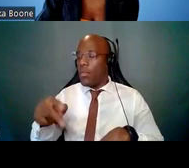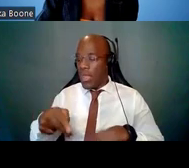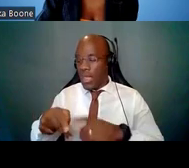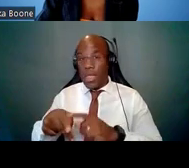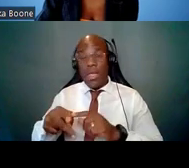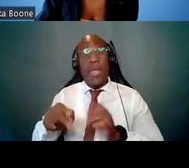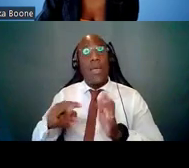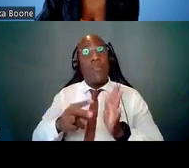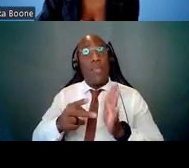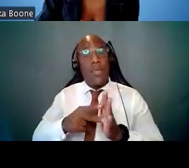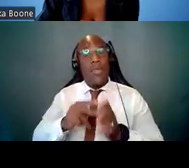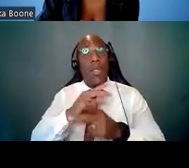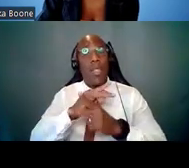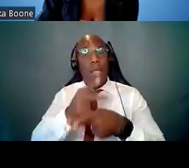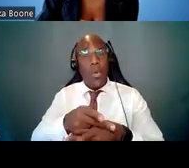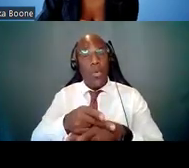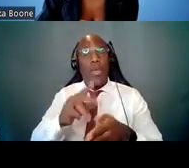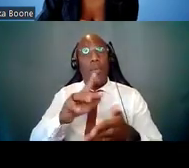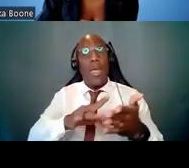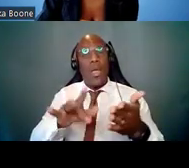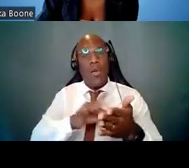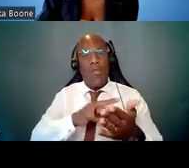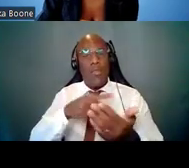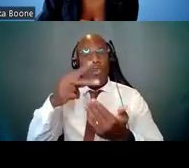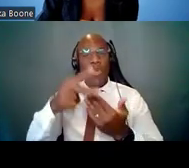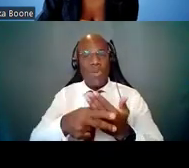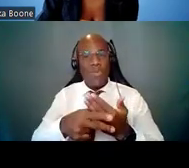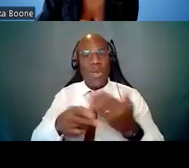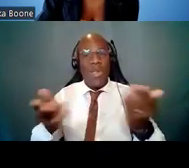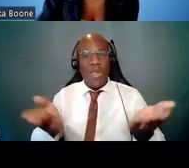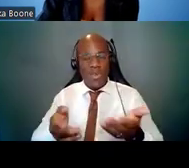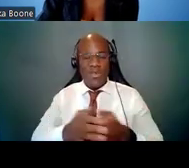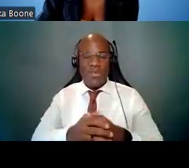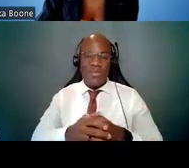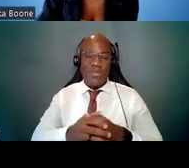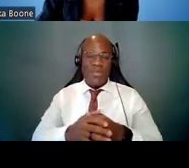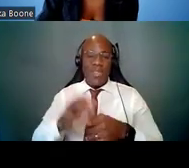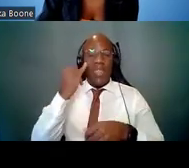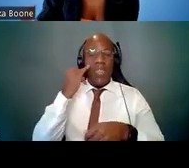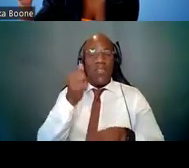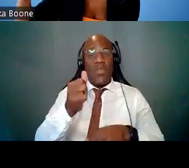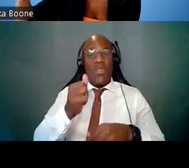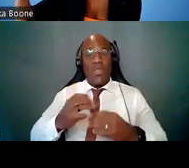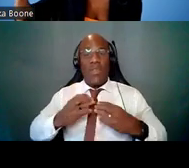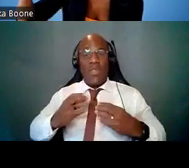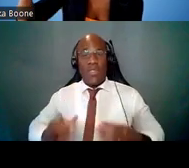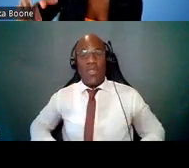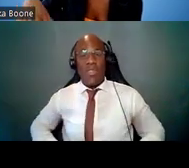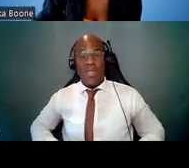So if you are a U.S. citizen or a permanent resident -- I'm getting my two-minute reminder,